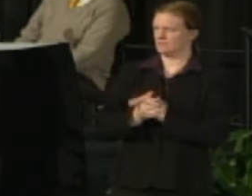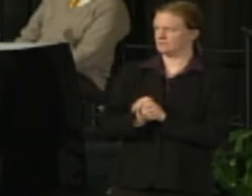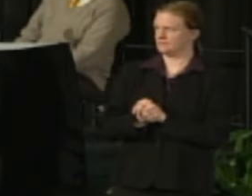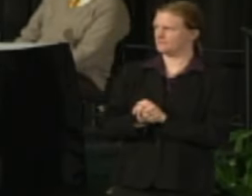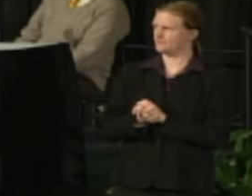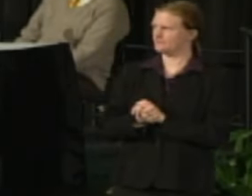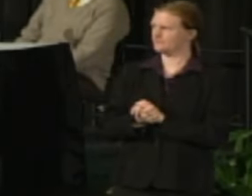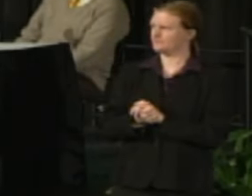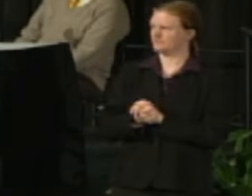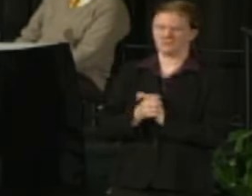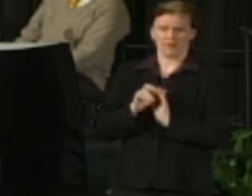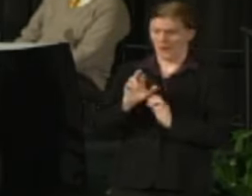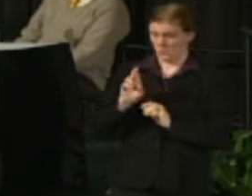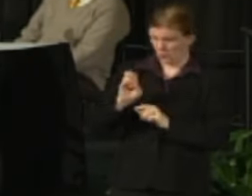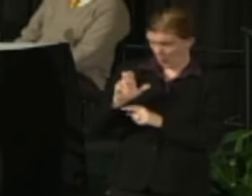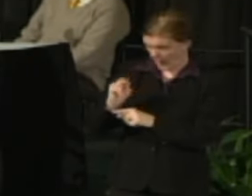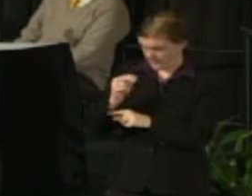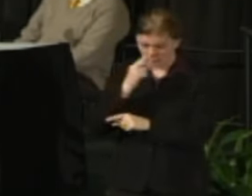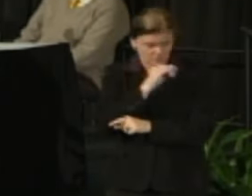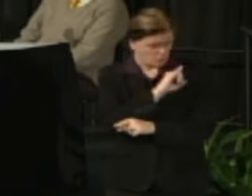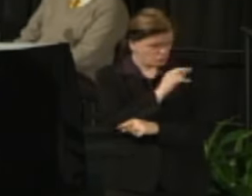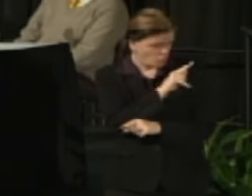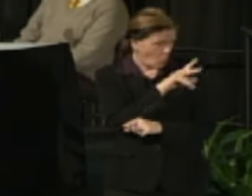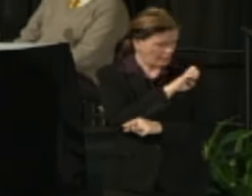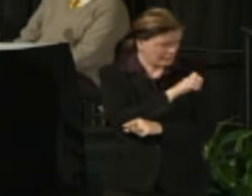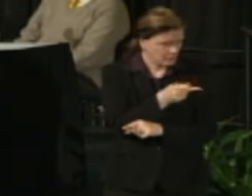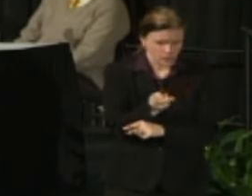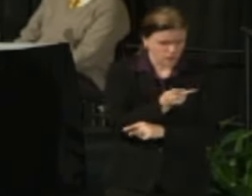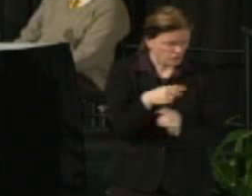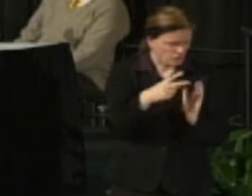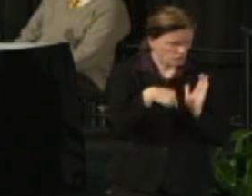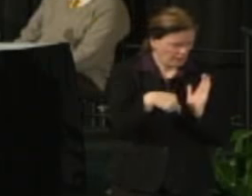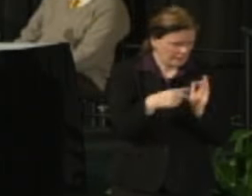who are closer to the language and the intent.